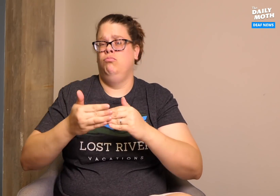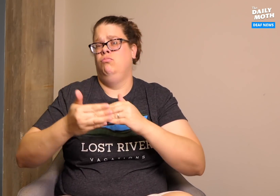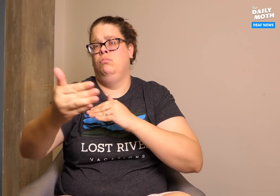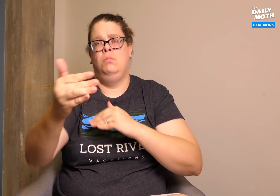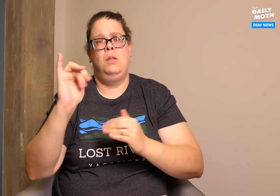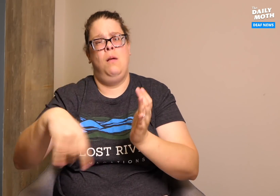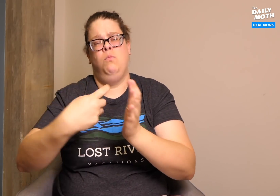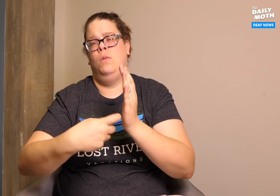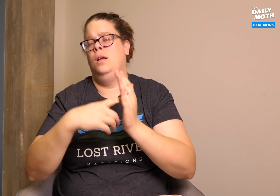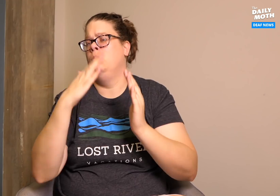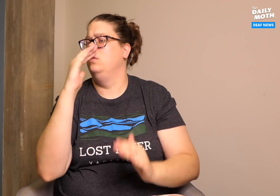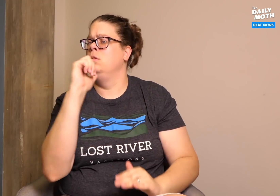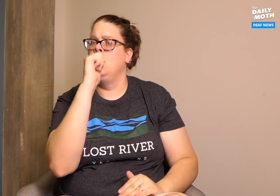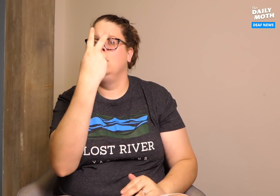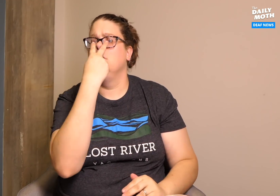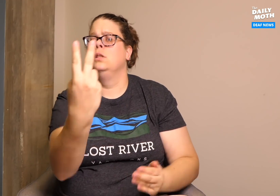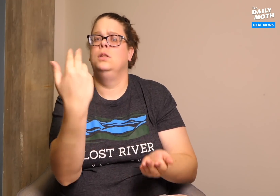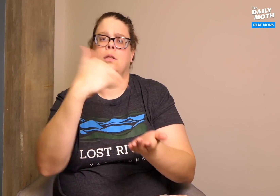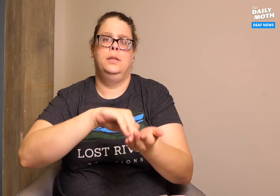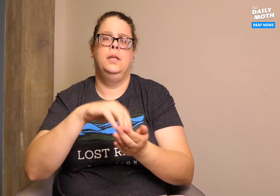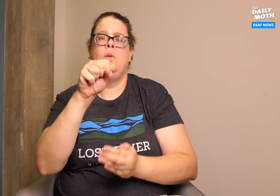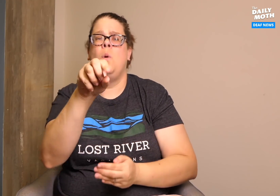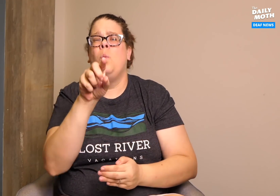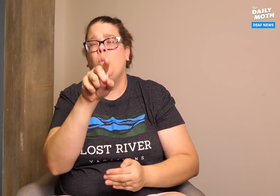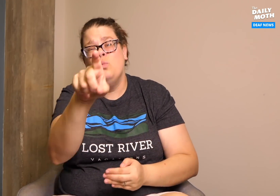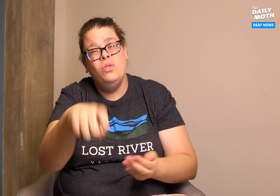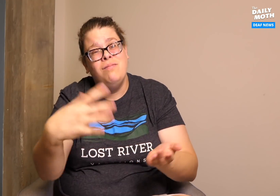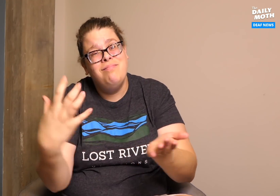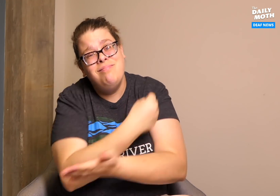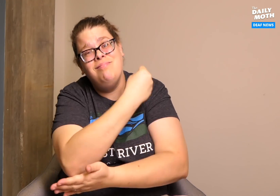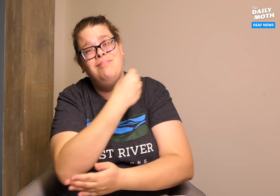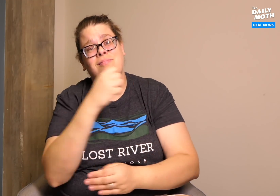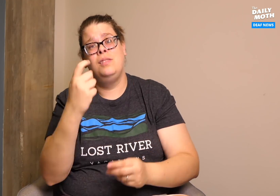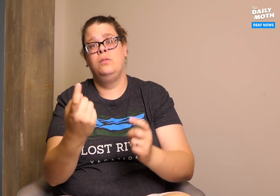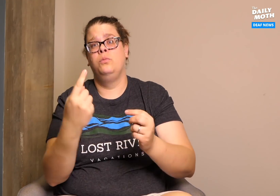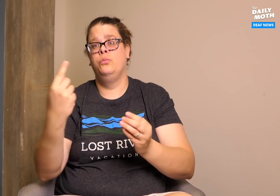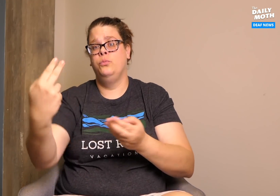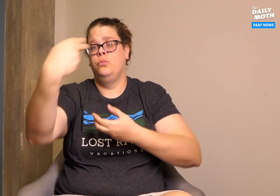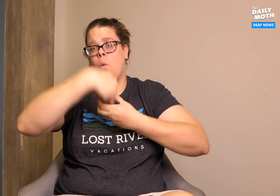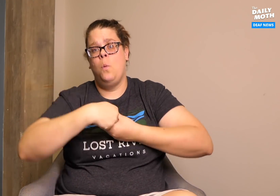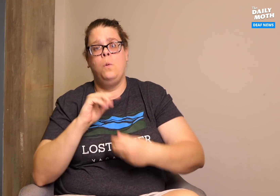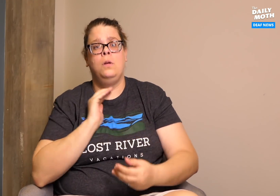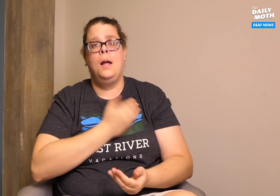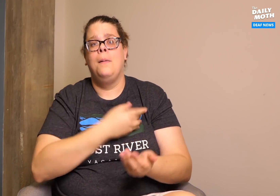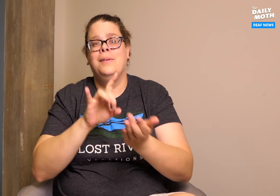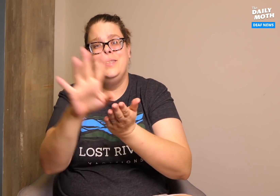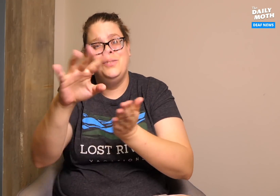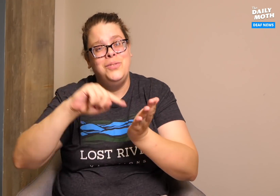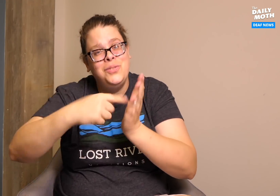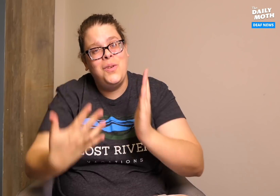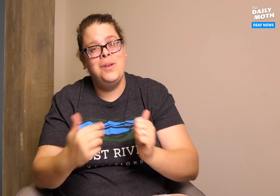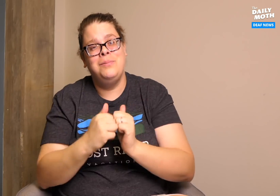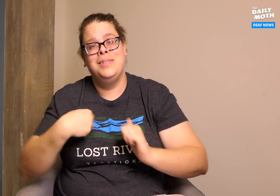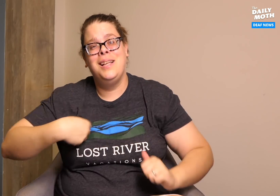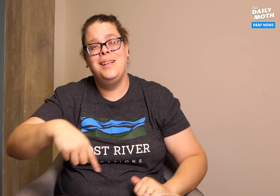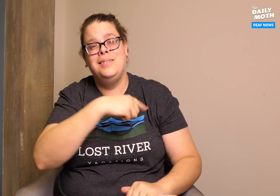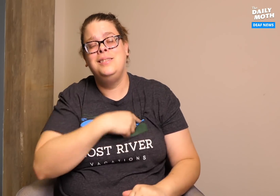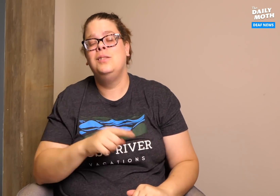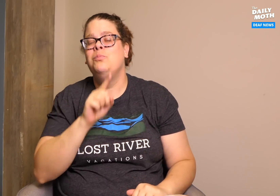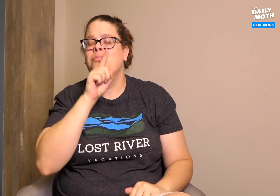You will not see these same deals again. So, it's an opportunity for you to participate in our Kickstarter program.